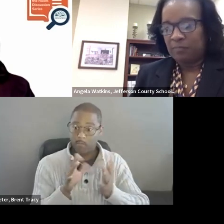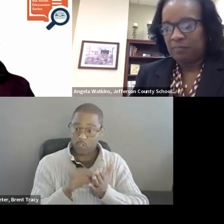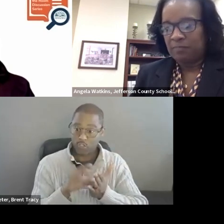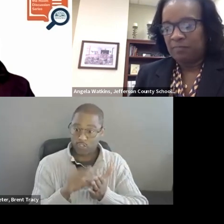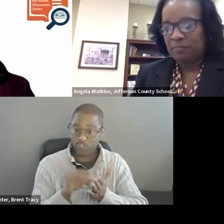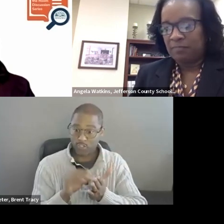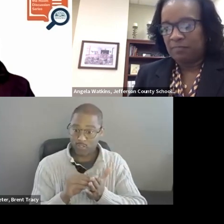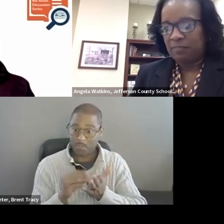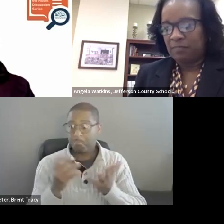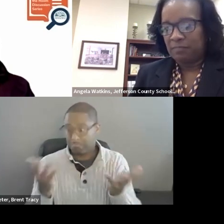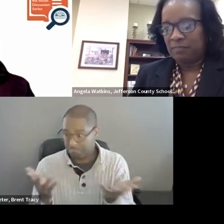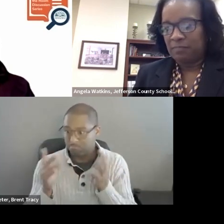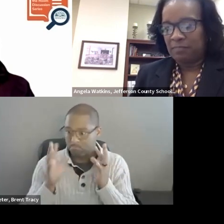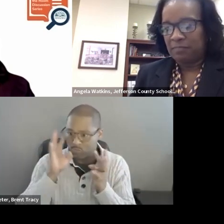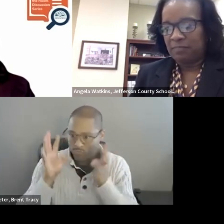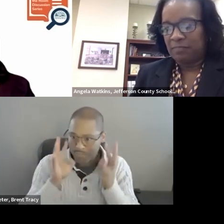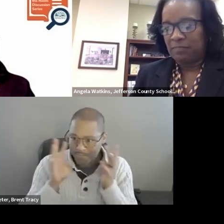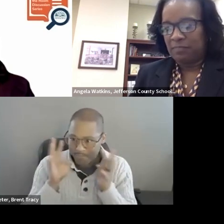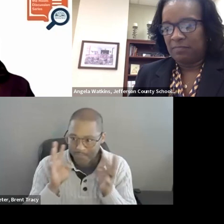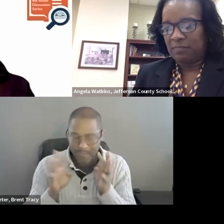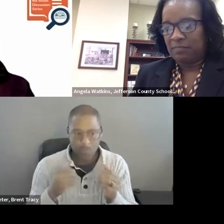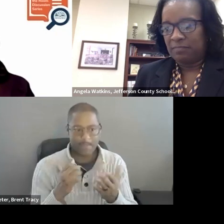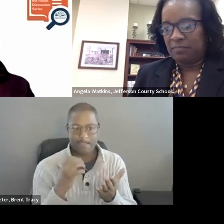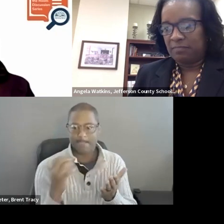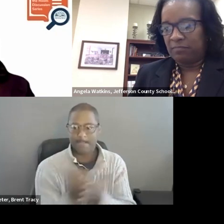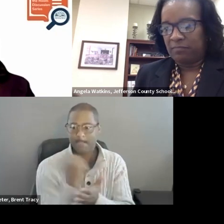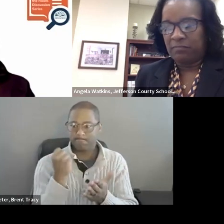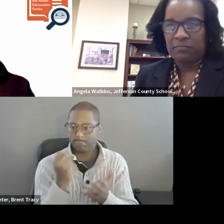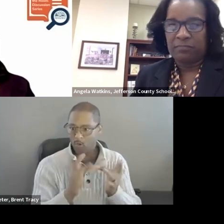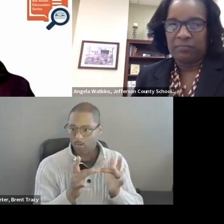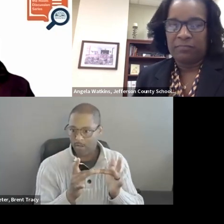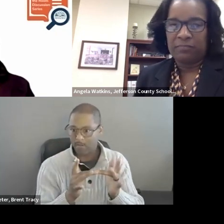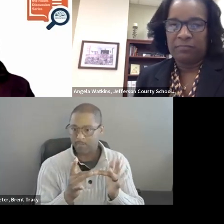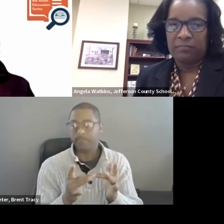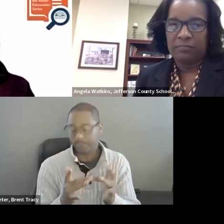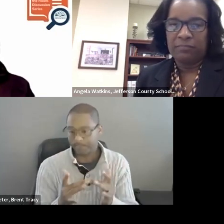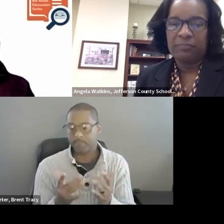about the use of human capital resources when we are facing so many challenges.